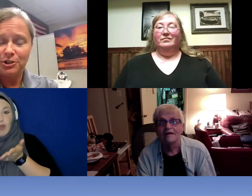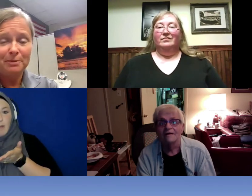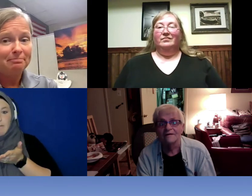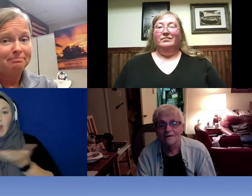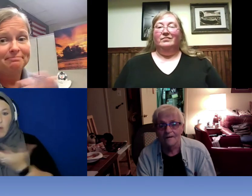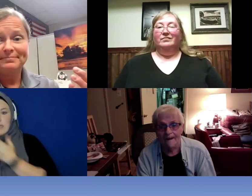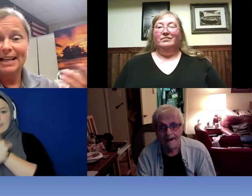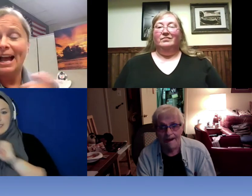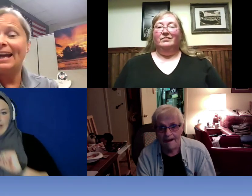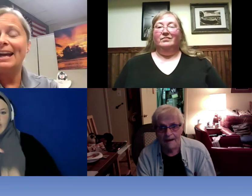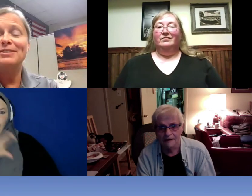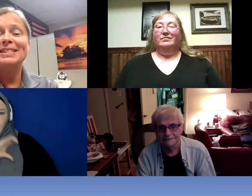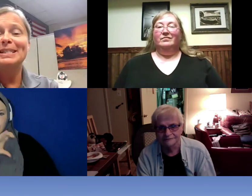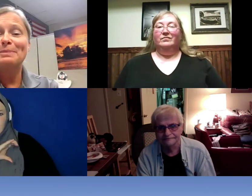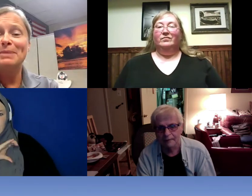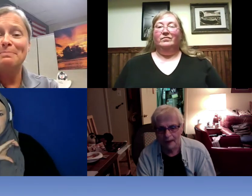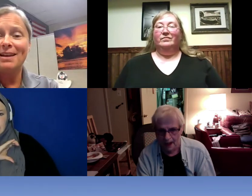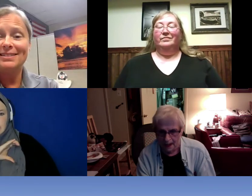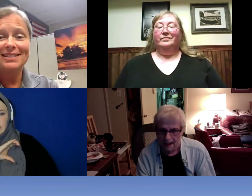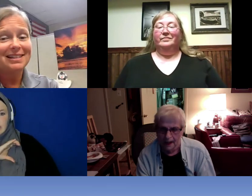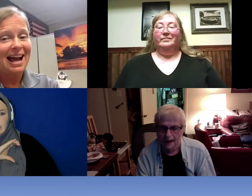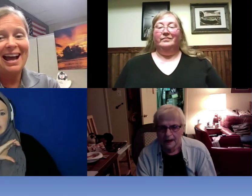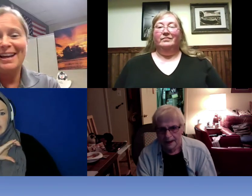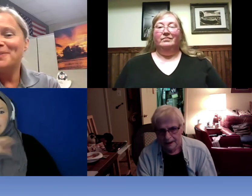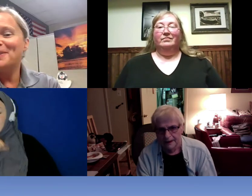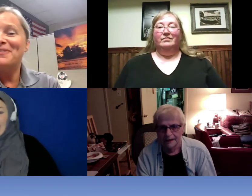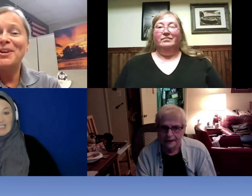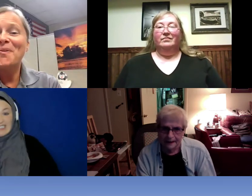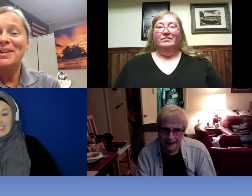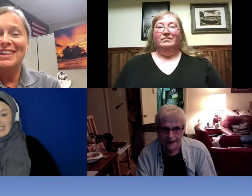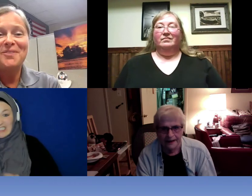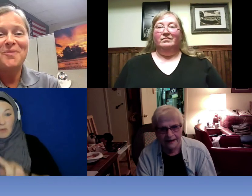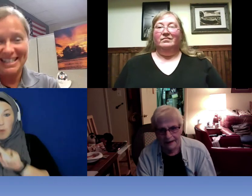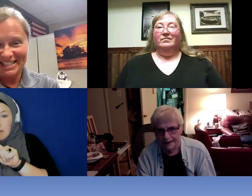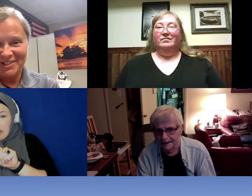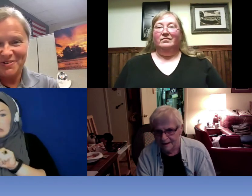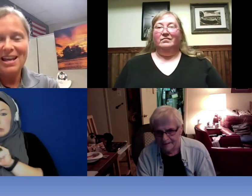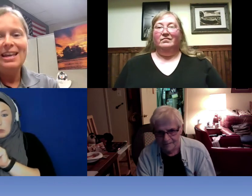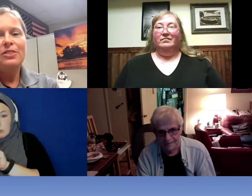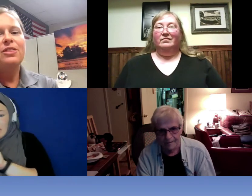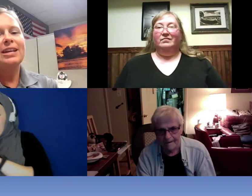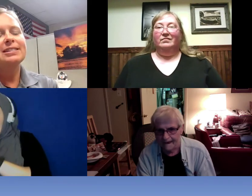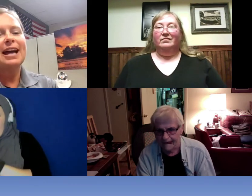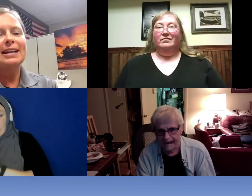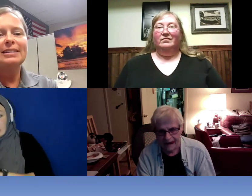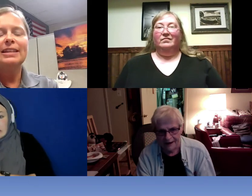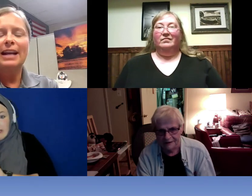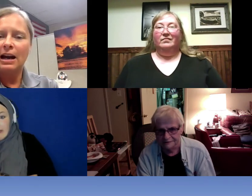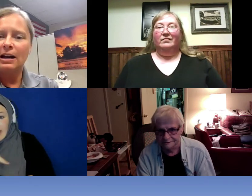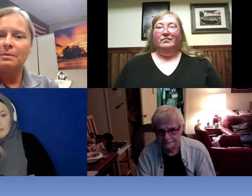, I haven't seen them in months. I don't even know where they went to . They decided that our